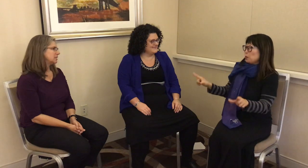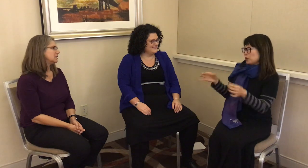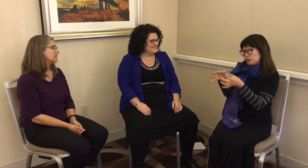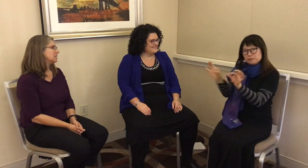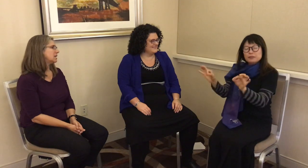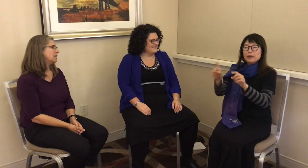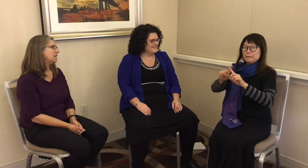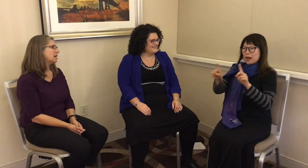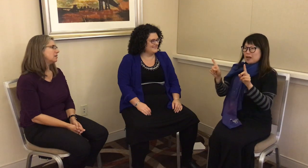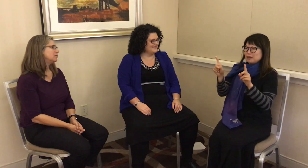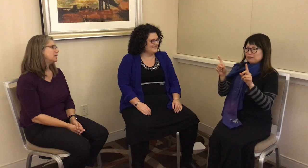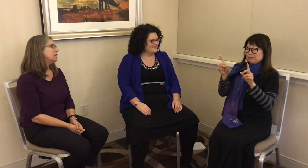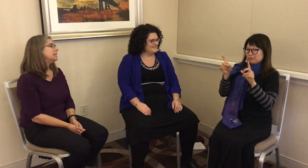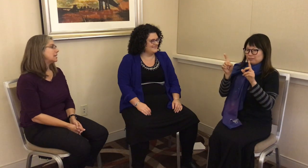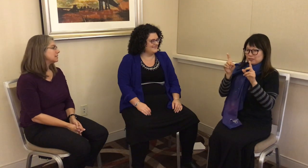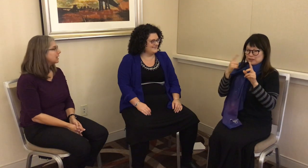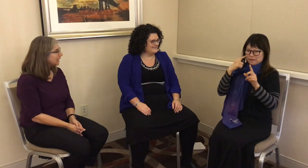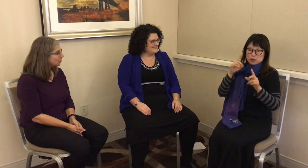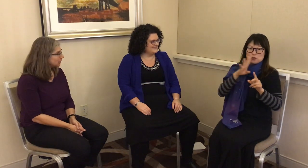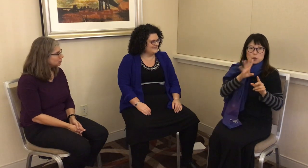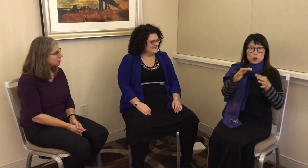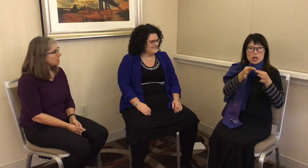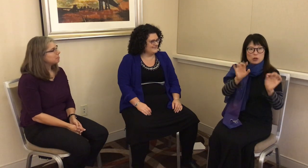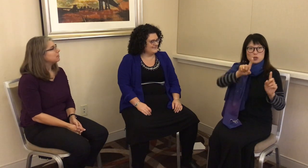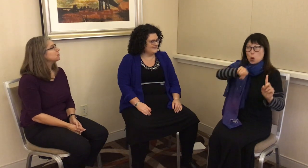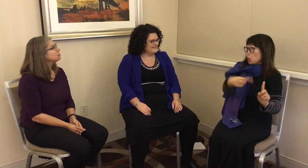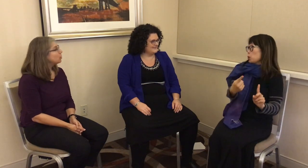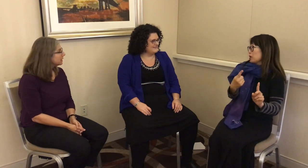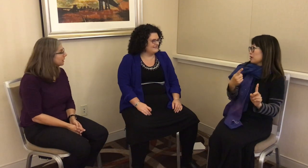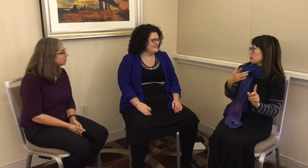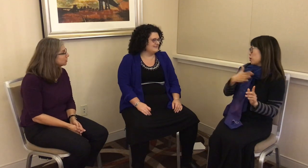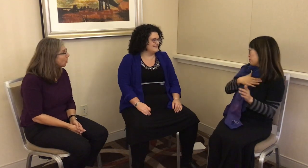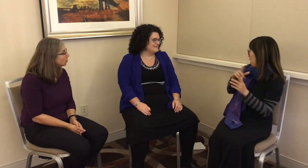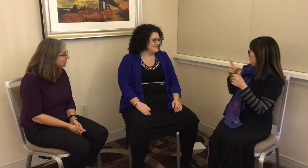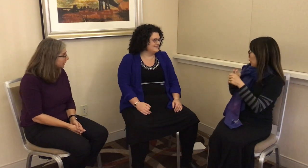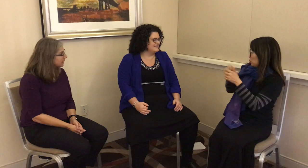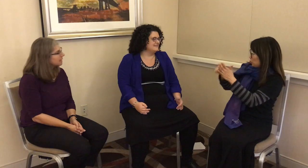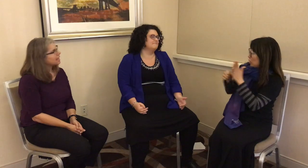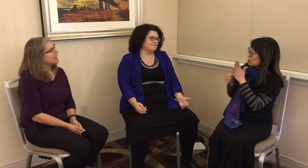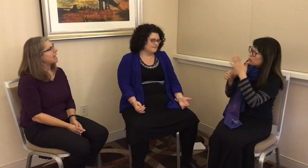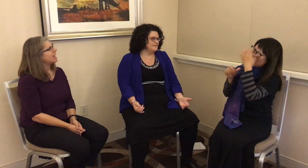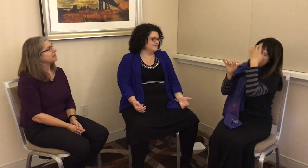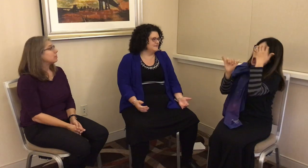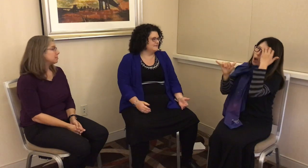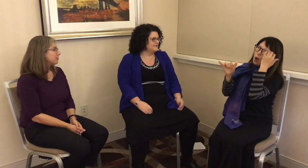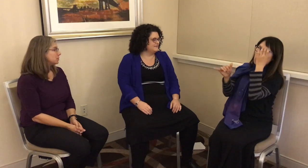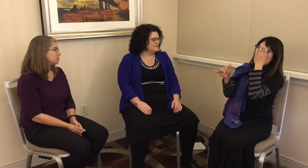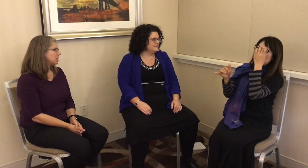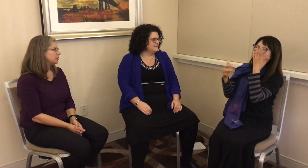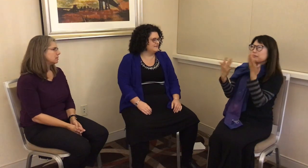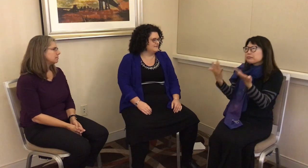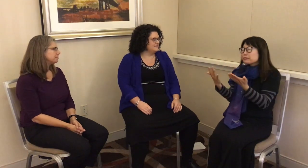is the study of, yes, language but for spoken languages only.” That was my first impression.